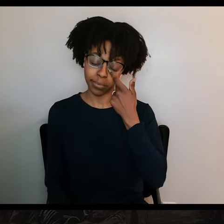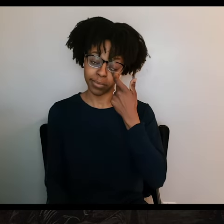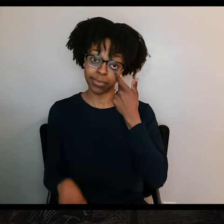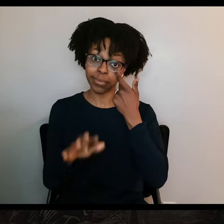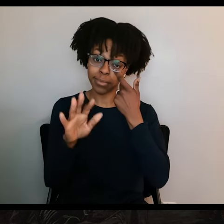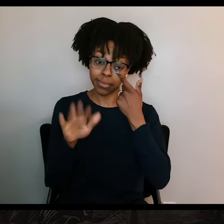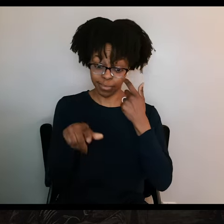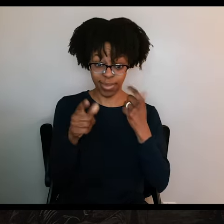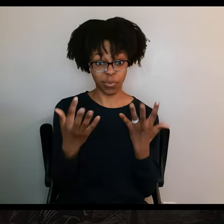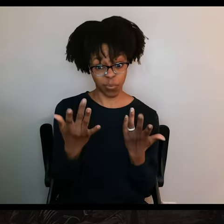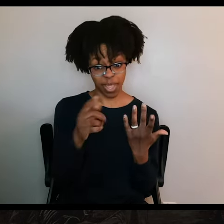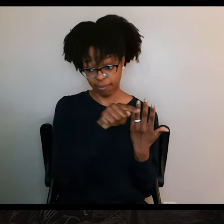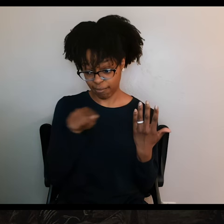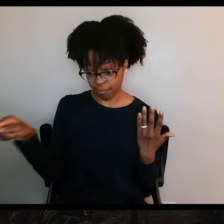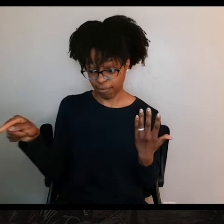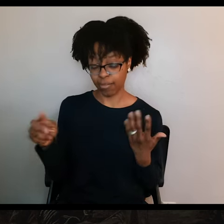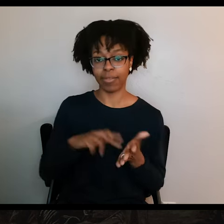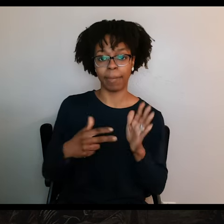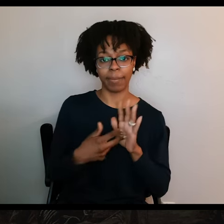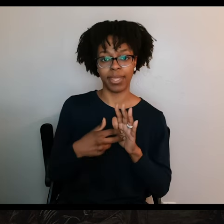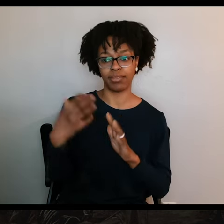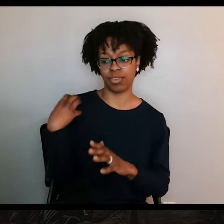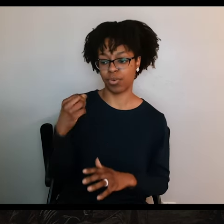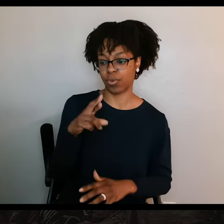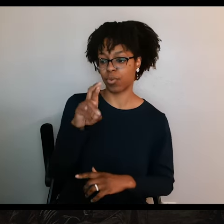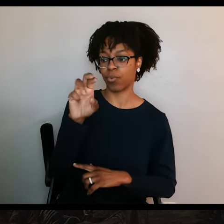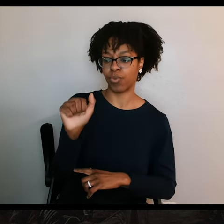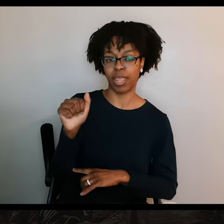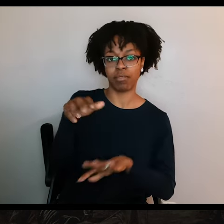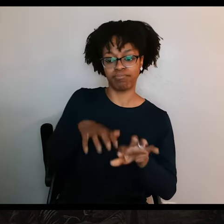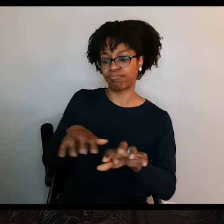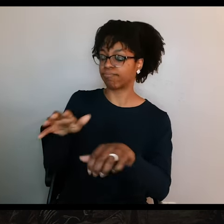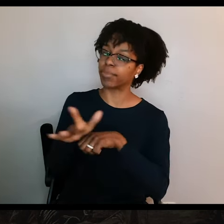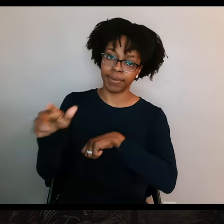That gave General Urrea plenty of time to get to Goliad. It also gave Santa Anna time to send